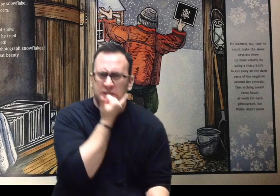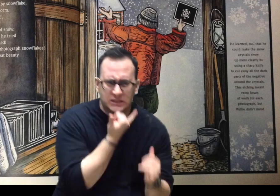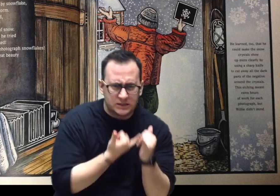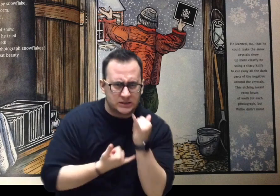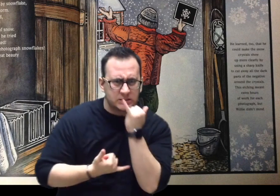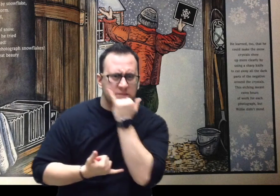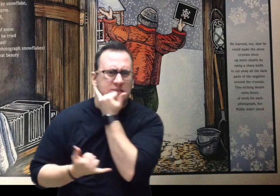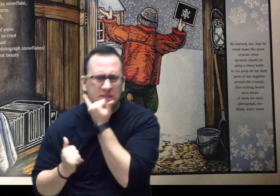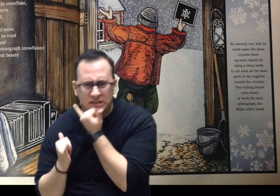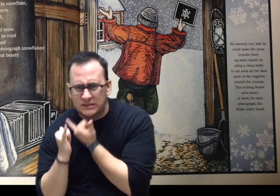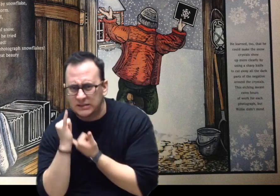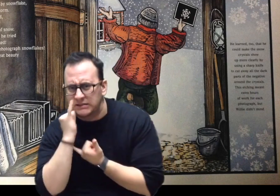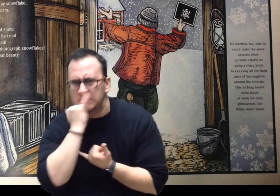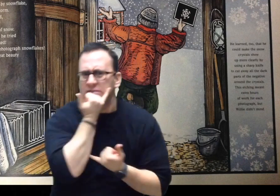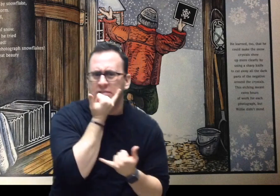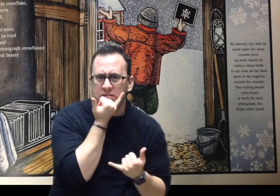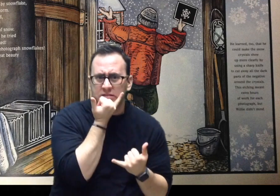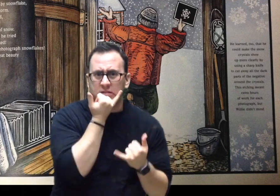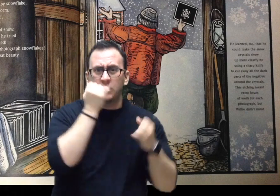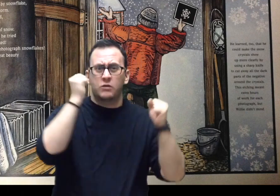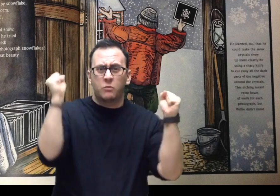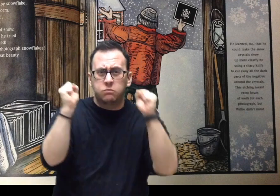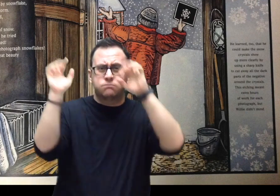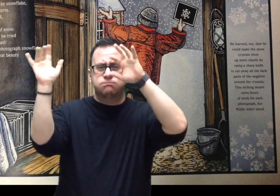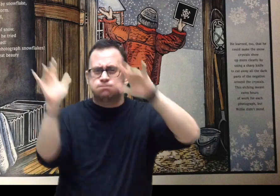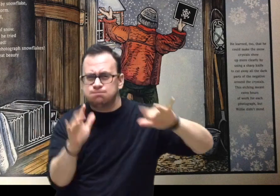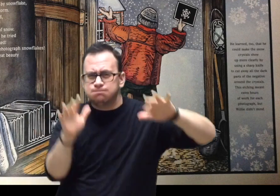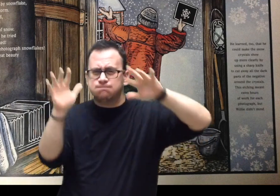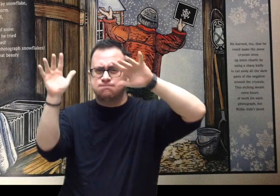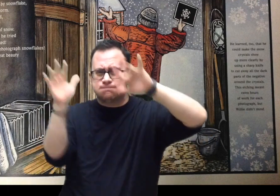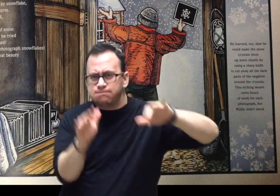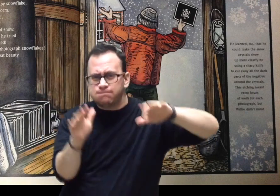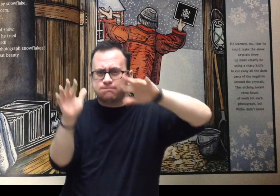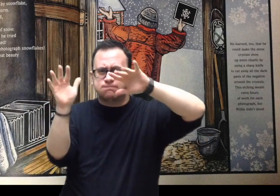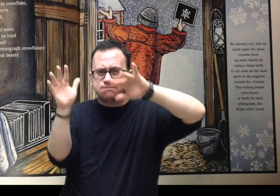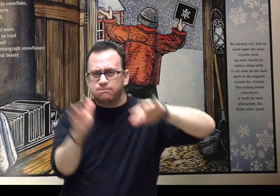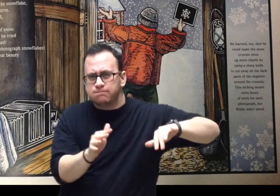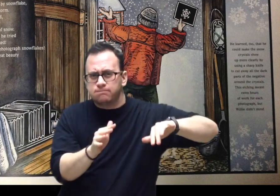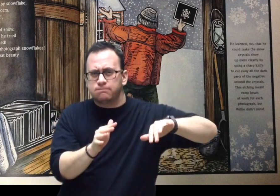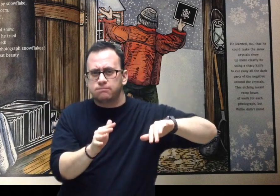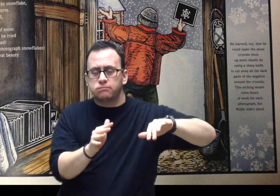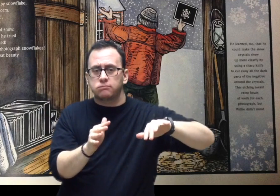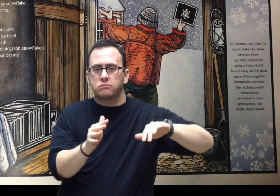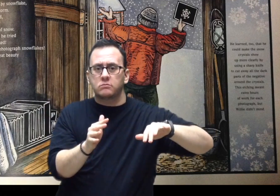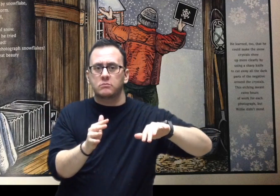Winter ended, the snow melted, and he had no good pictures. He waited for another season of snow.